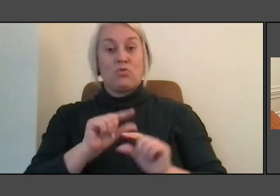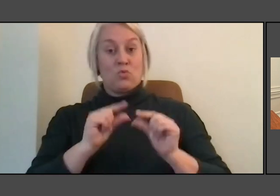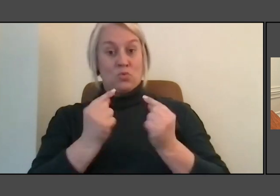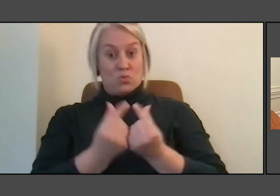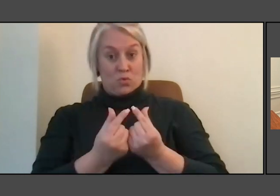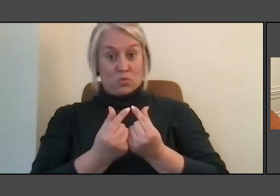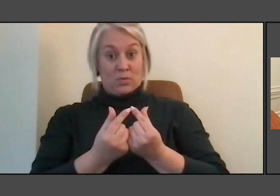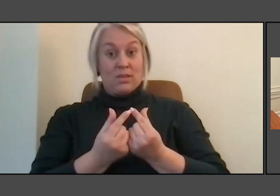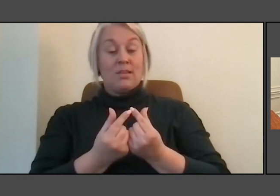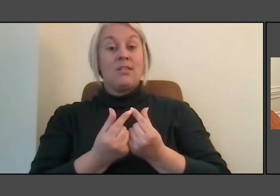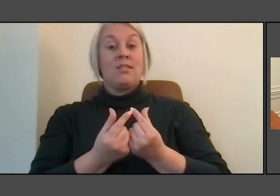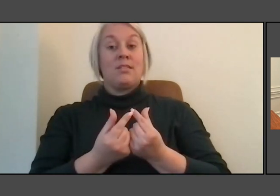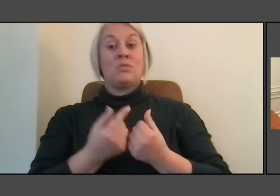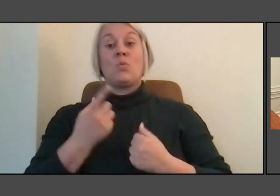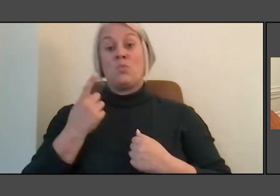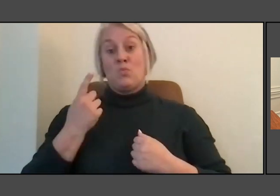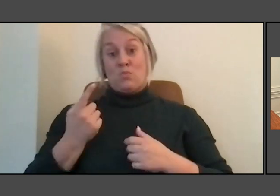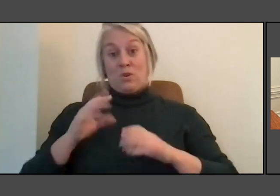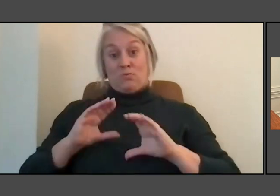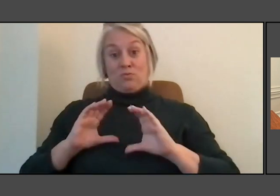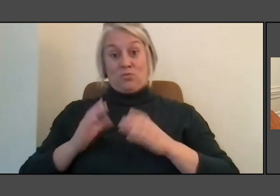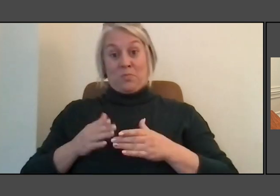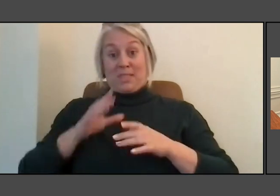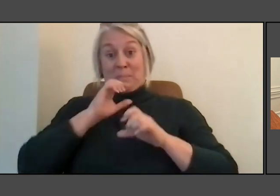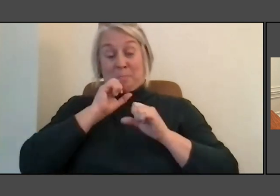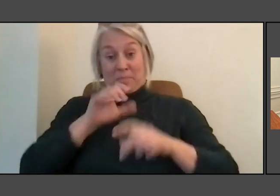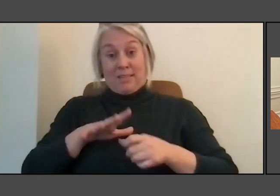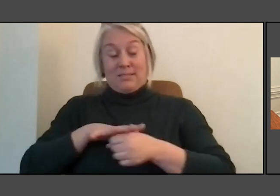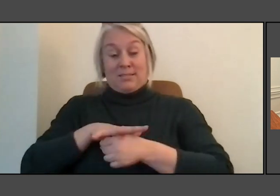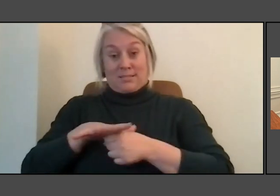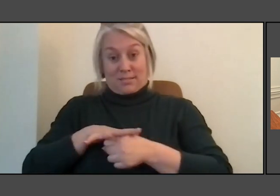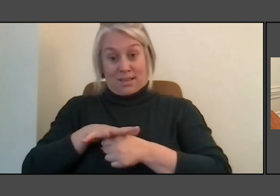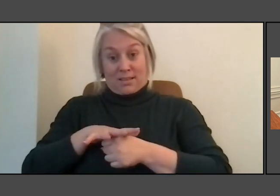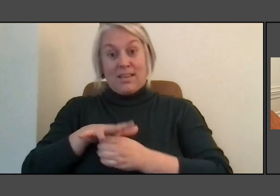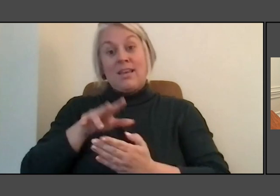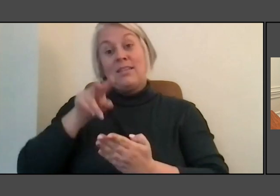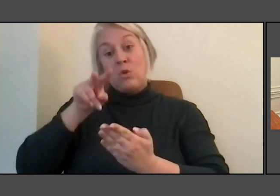and they they read a poem and it was the refrain